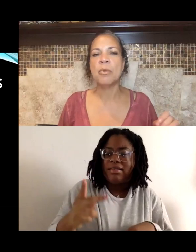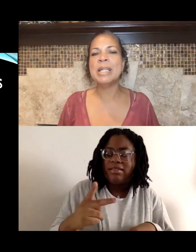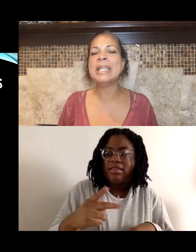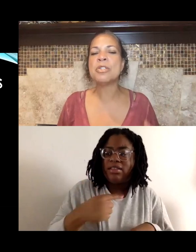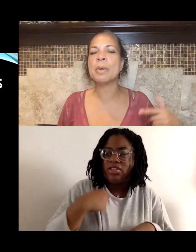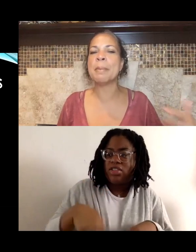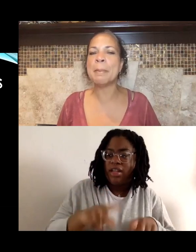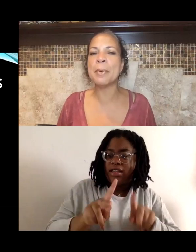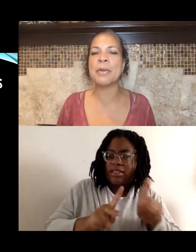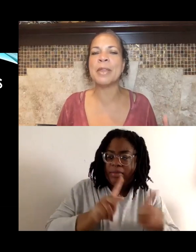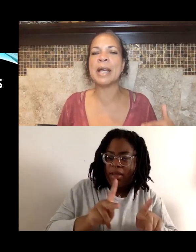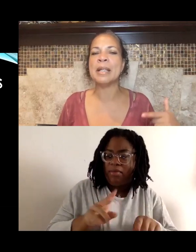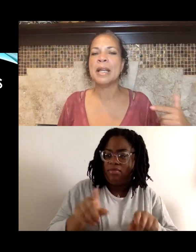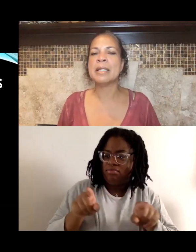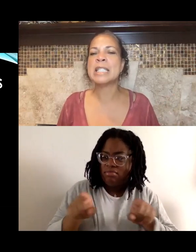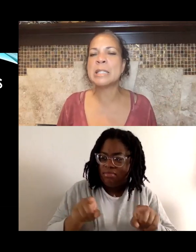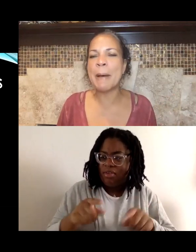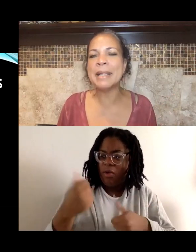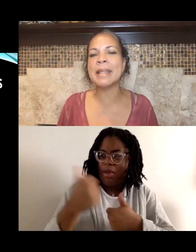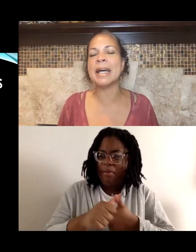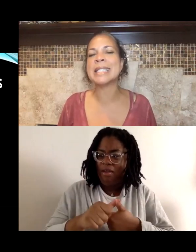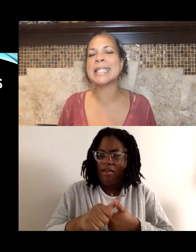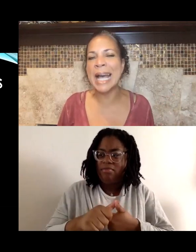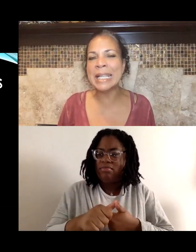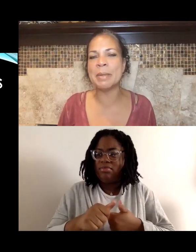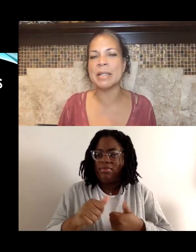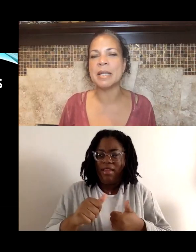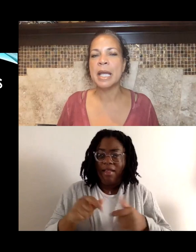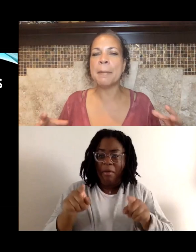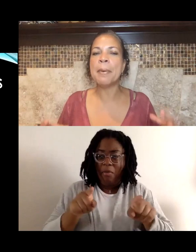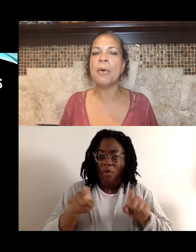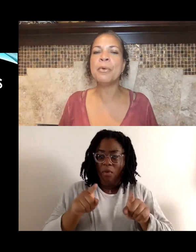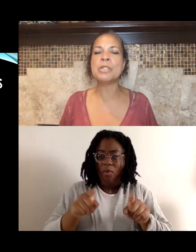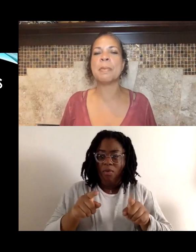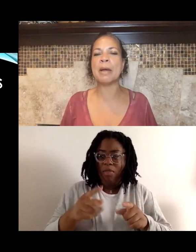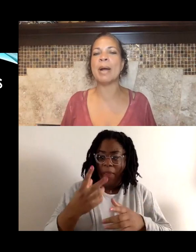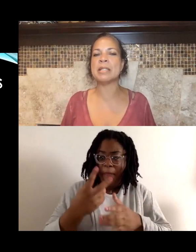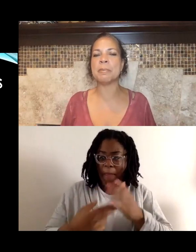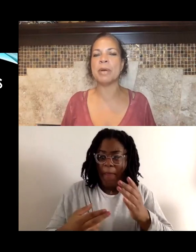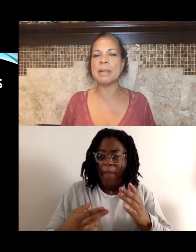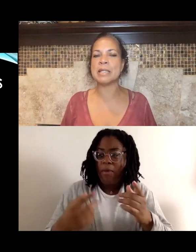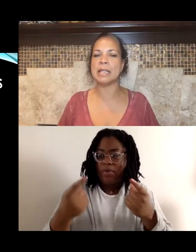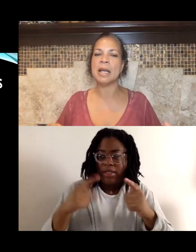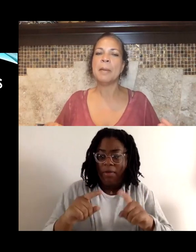we need to remember that despite the assignment, imposed by white supremacy,